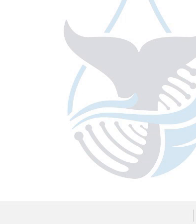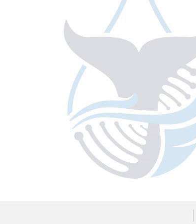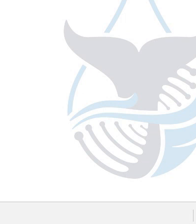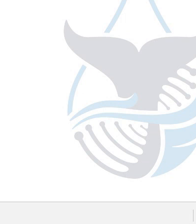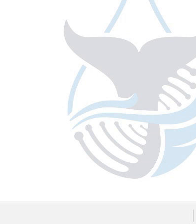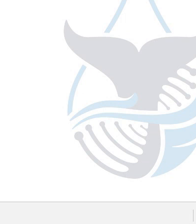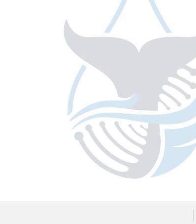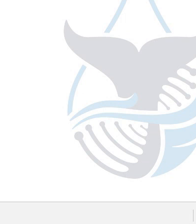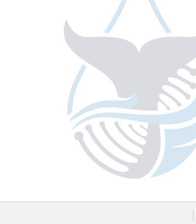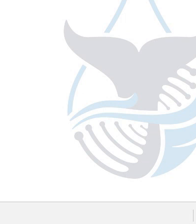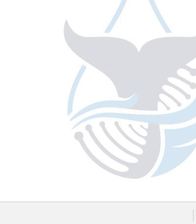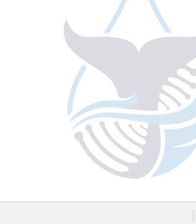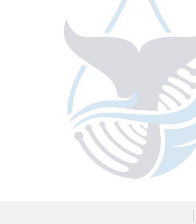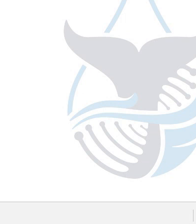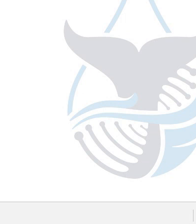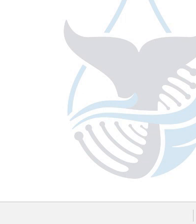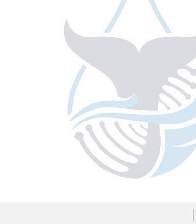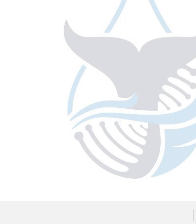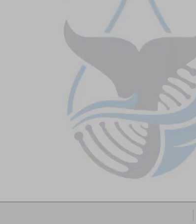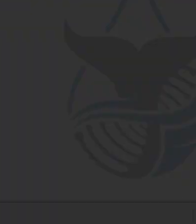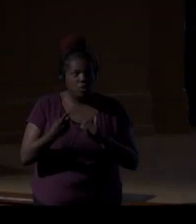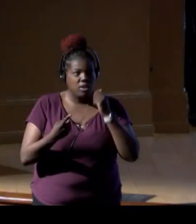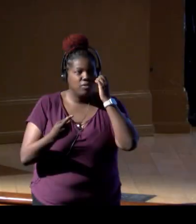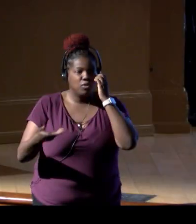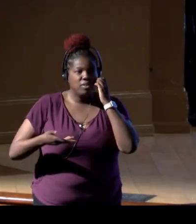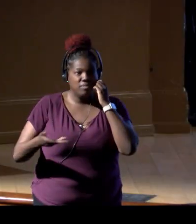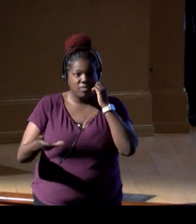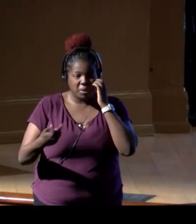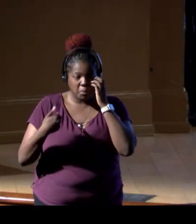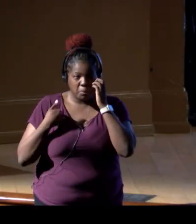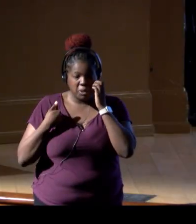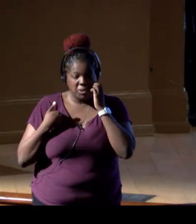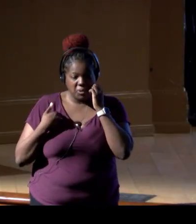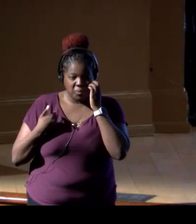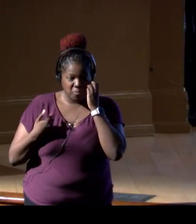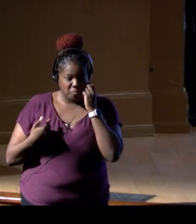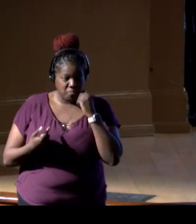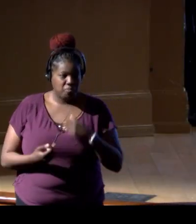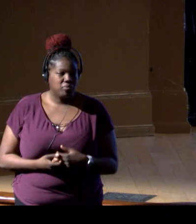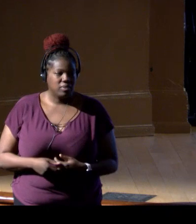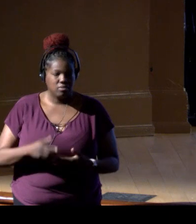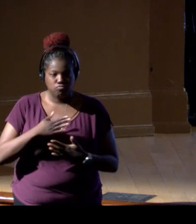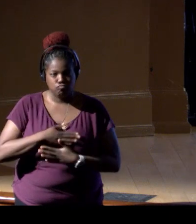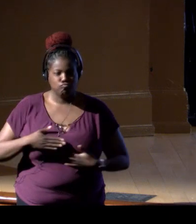Thanks, Chris, and thanks everybody for having me. Yeah, it really is a pleasure to be here,